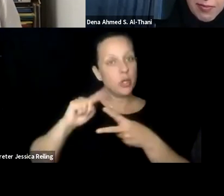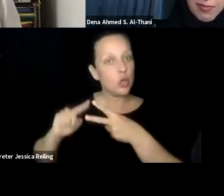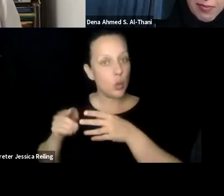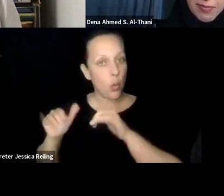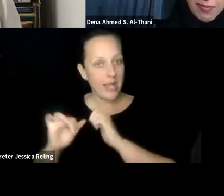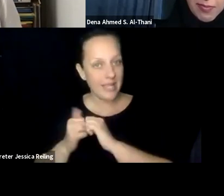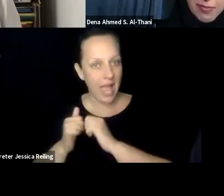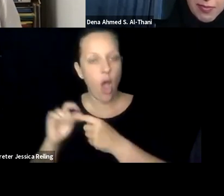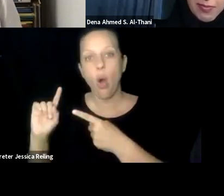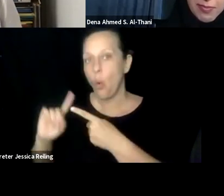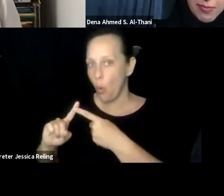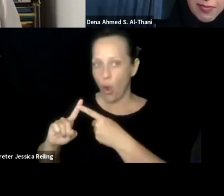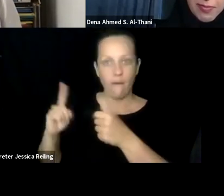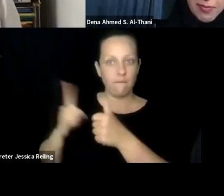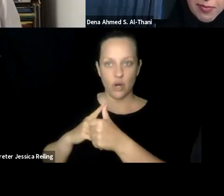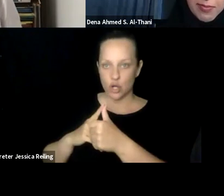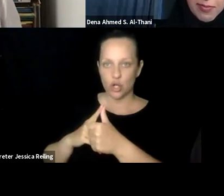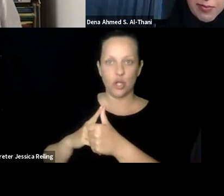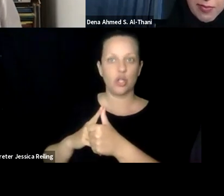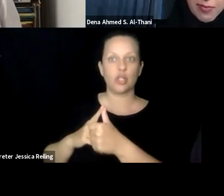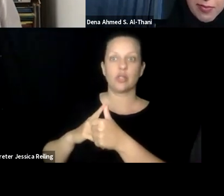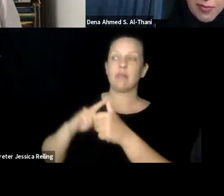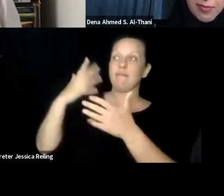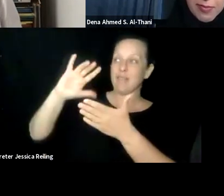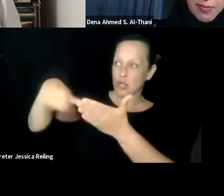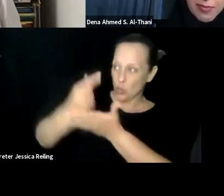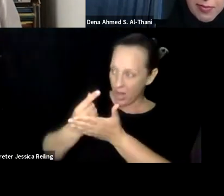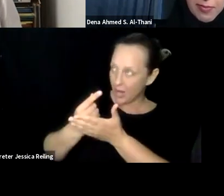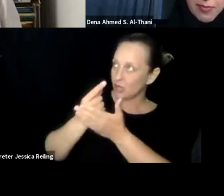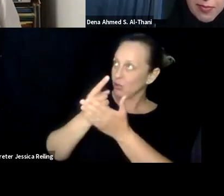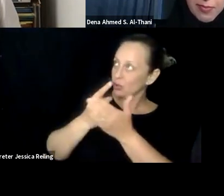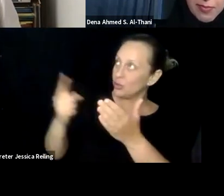curriculum, not just provide it at the end. And there are two ways we do